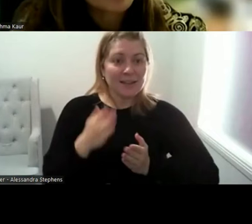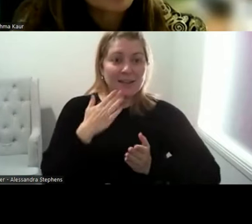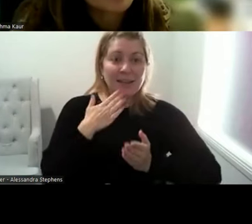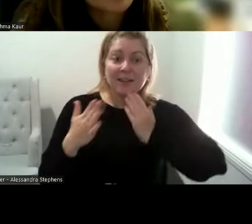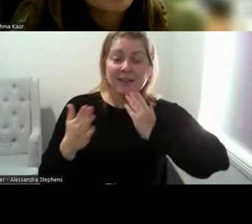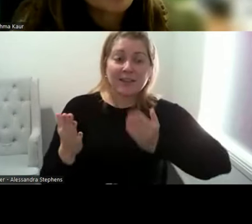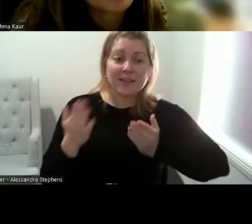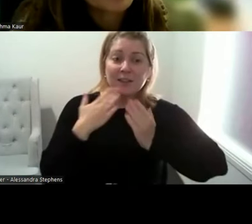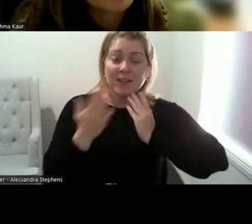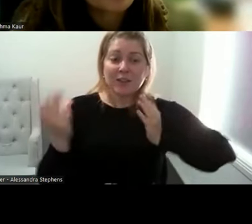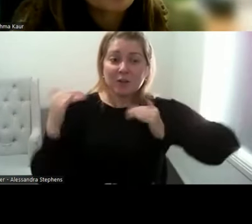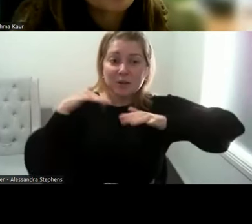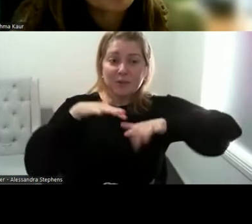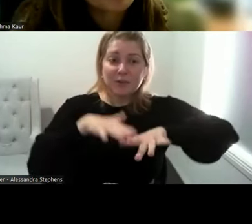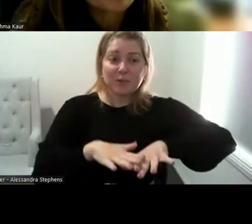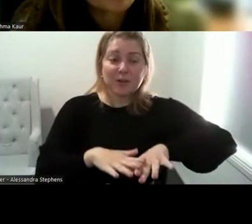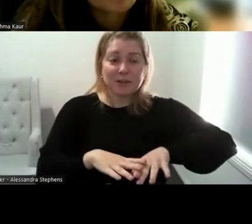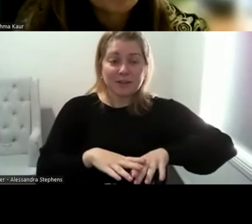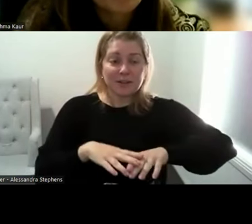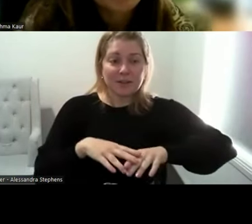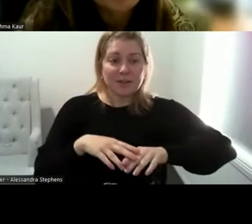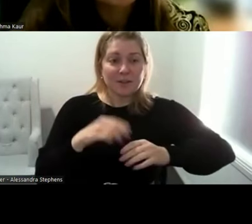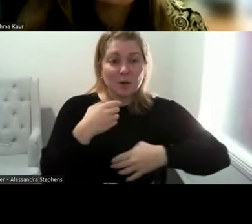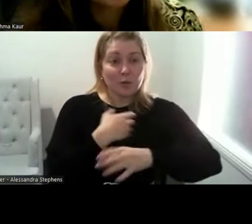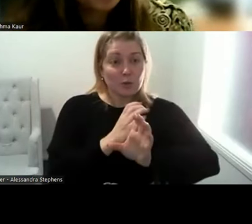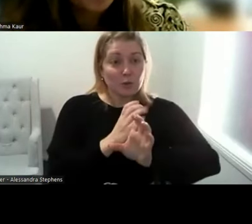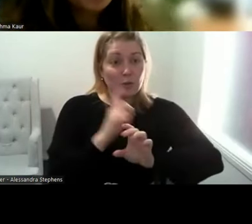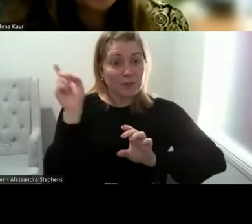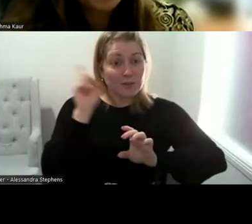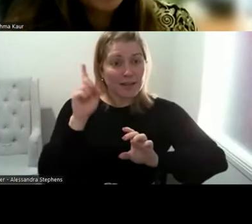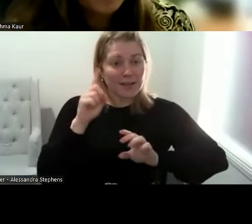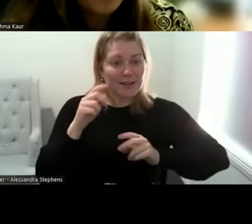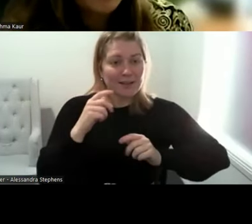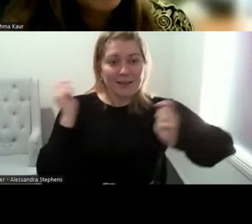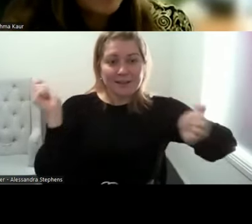who's zoomed in to join with us and celebrate the launch of the who health matter strategy.